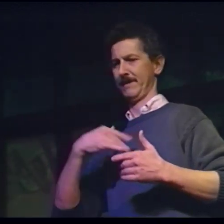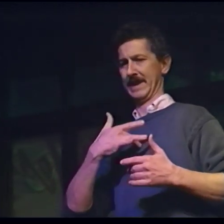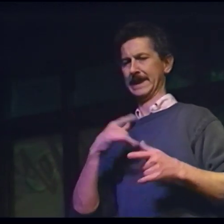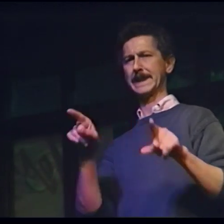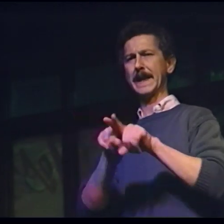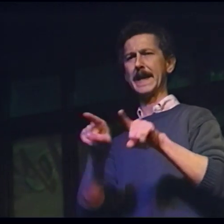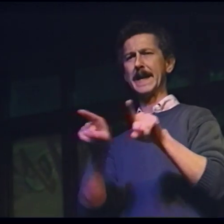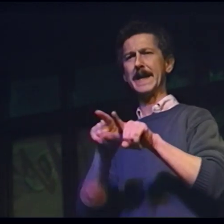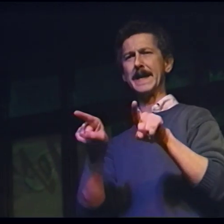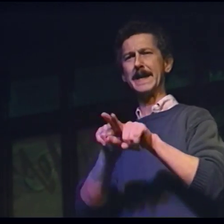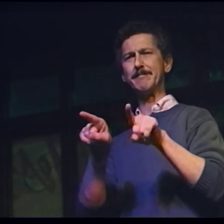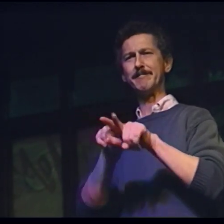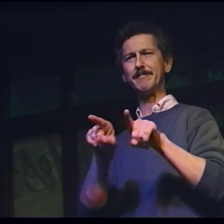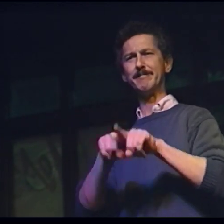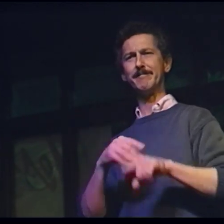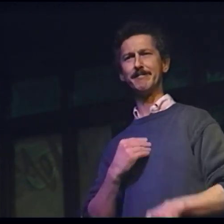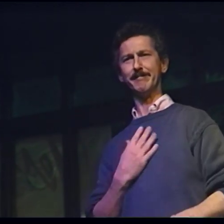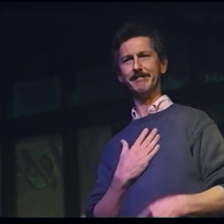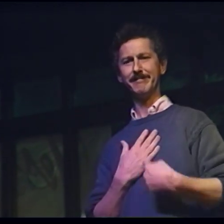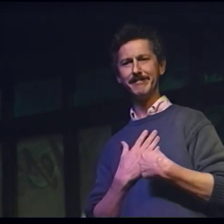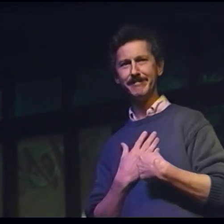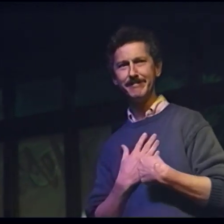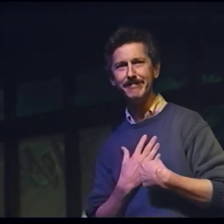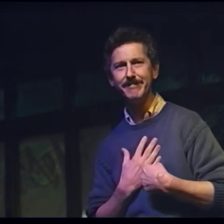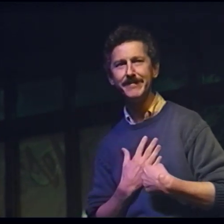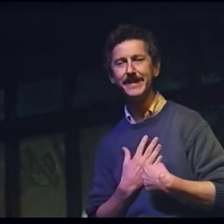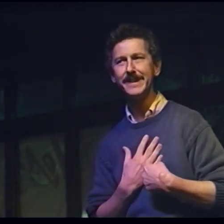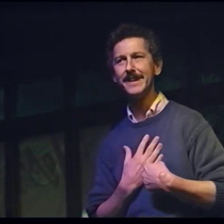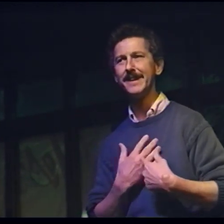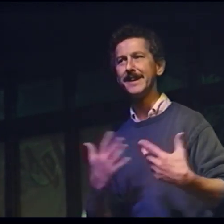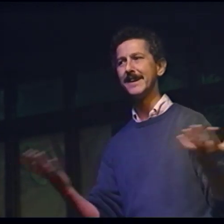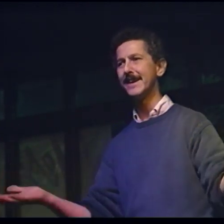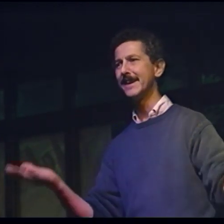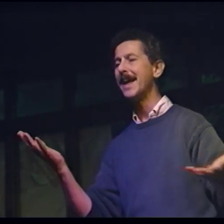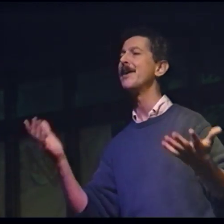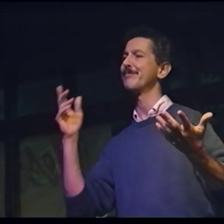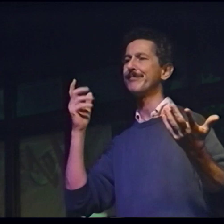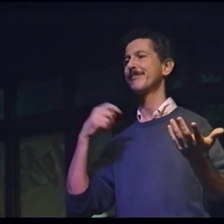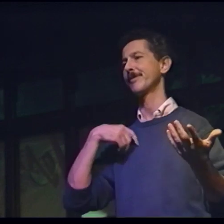I'd experienced it first when I was 12, and many years later it was still burning within me.